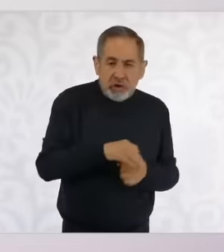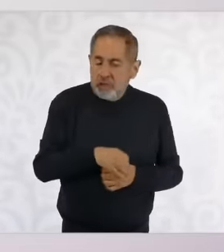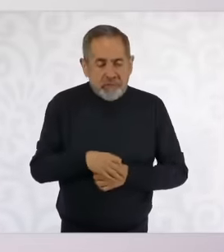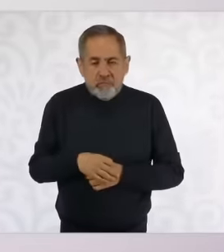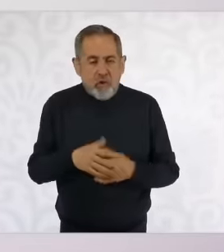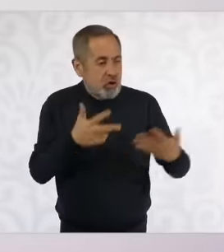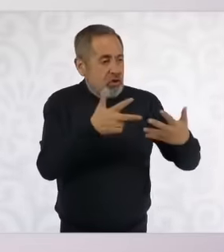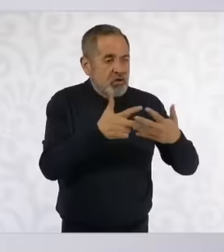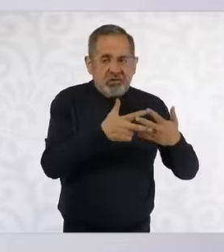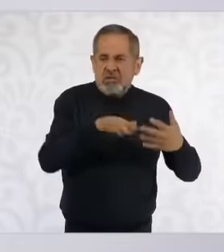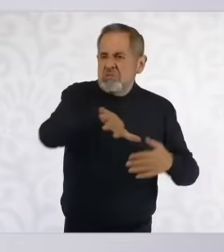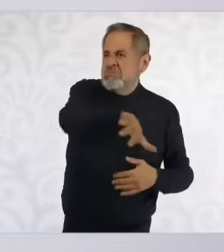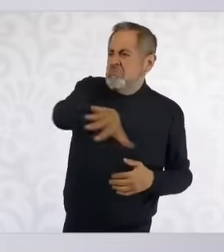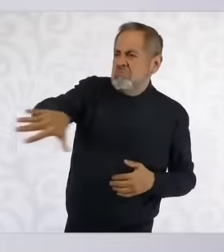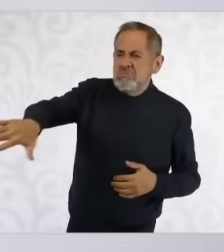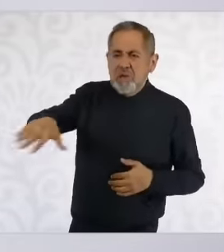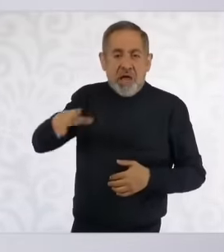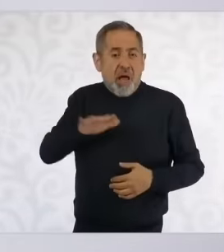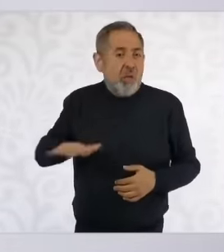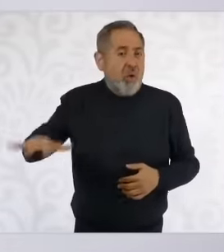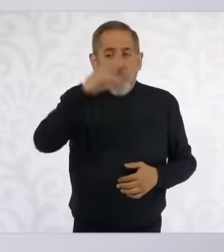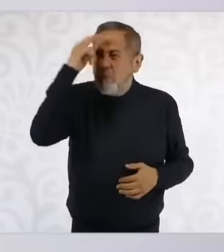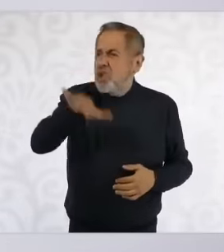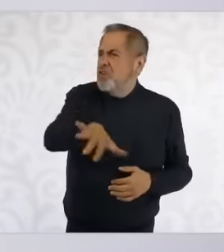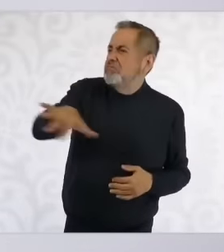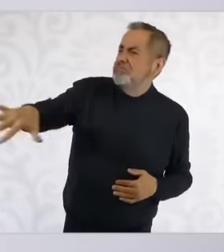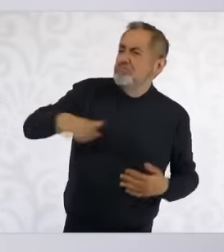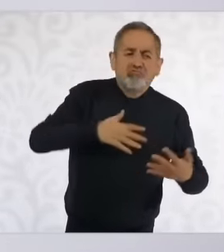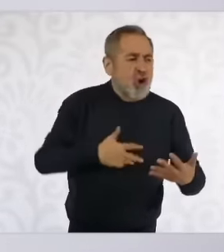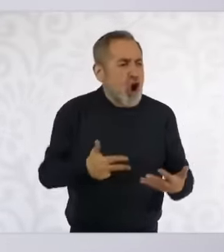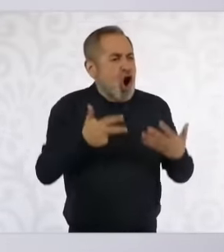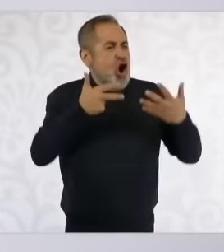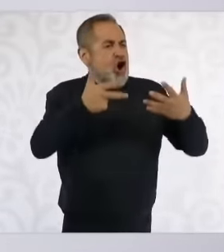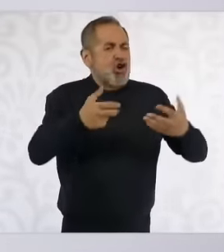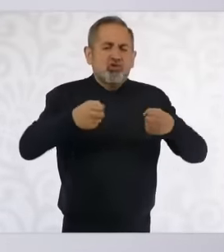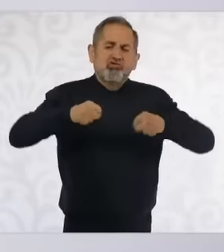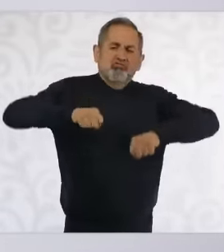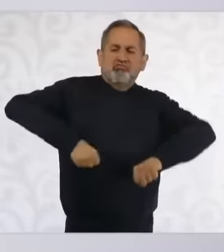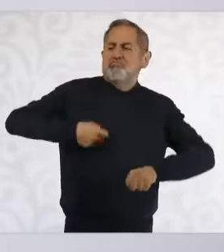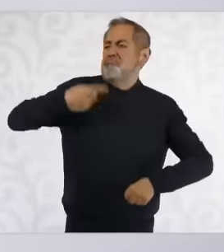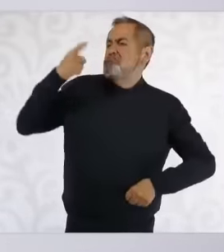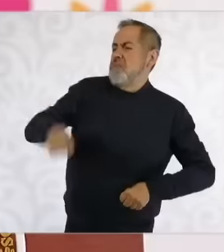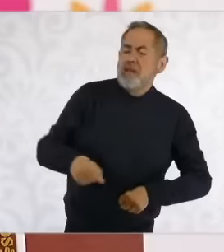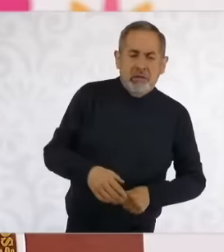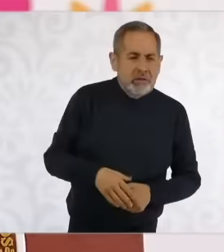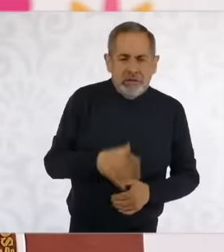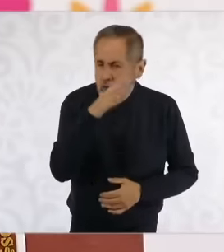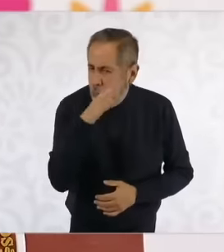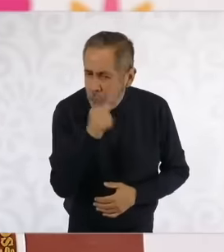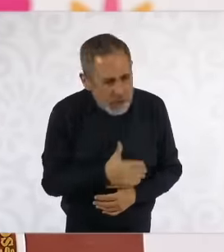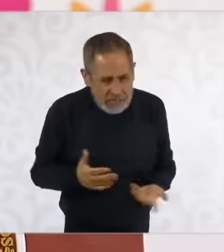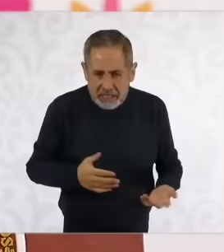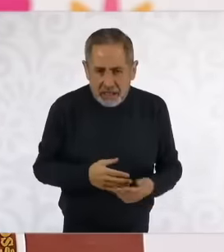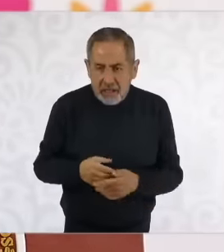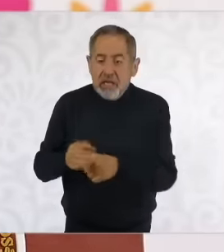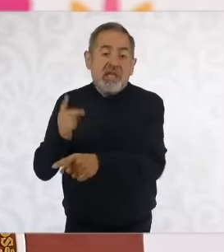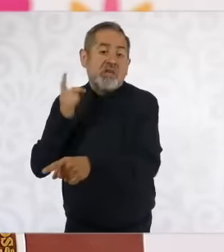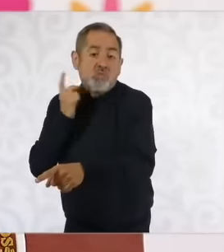above the people of Mexico that cannot be above the Constituent Assembly